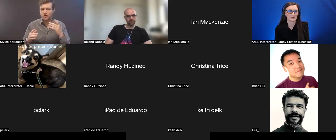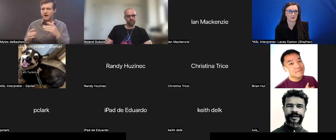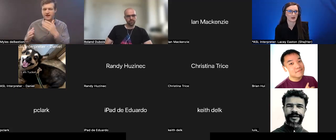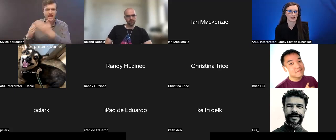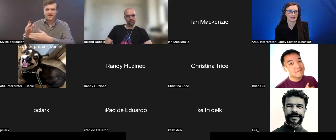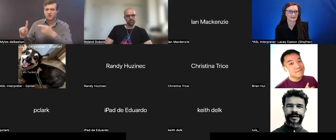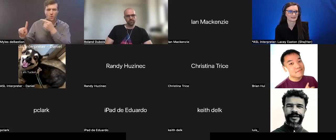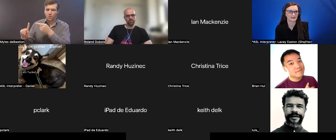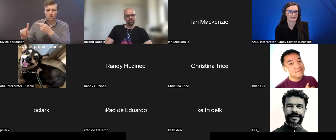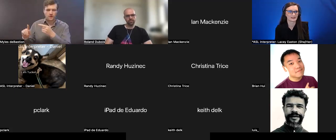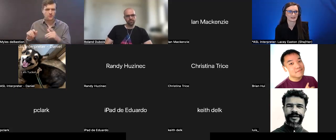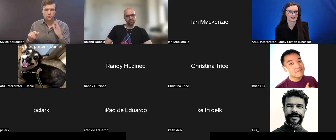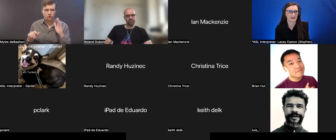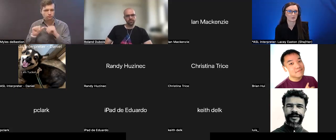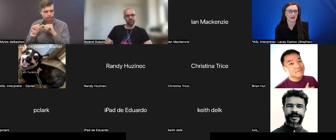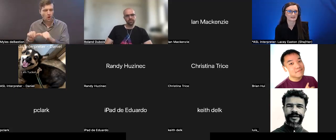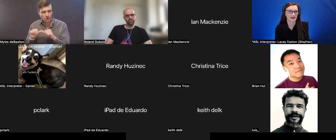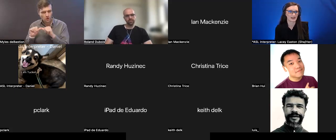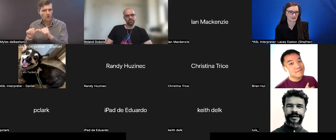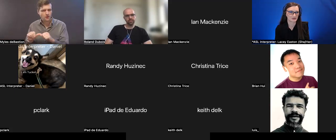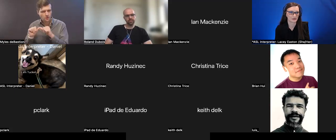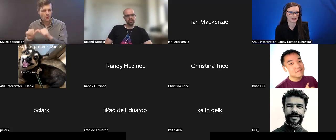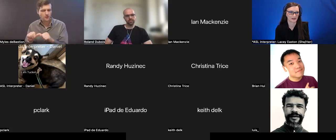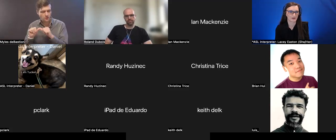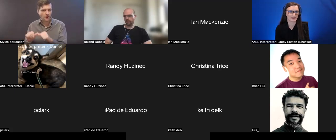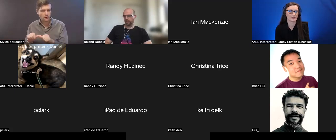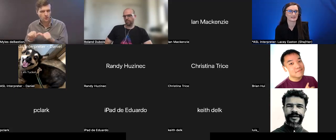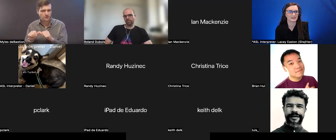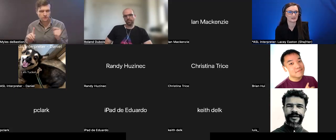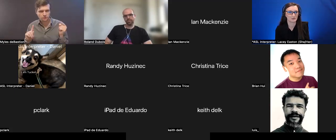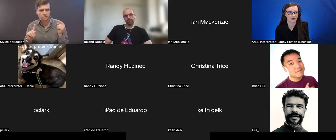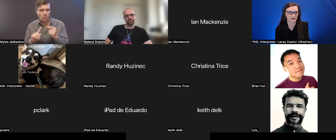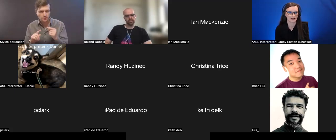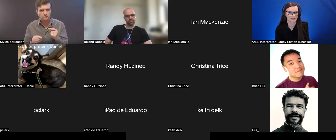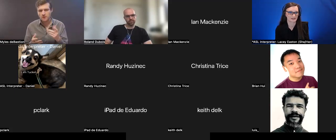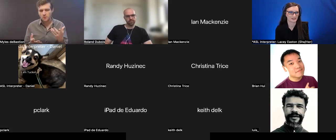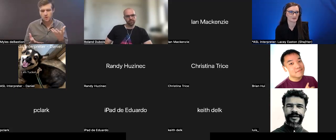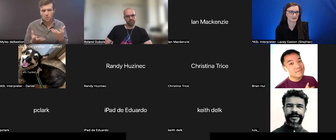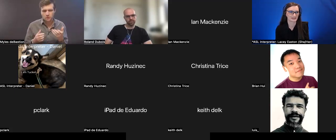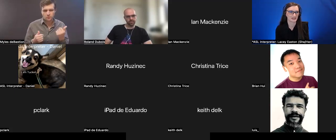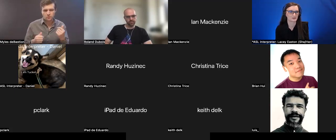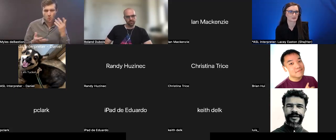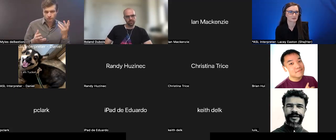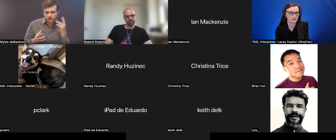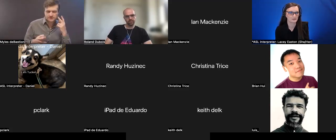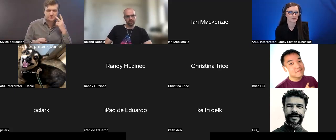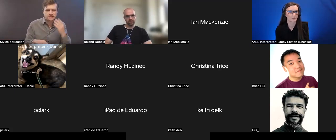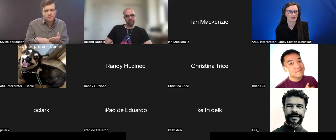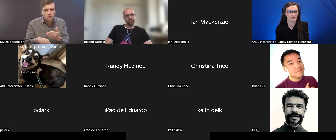what is our end goal here? What can we continue working on to continuously improve? So what do we